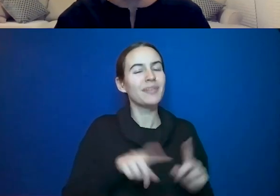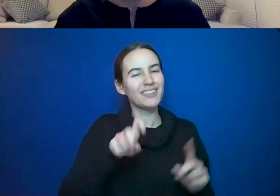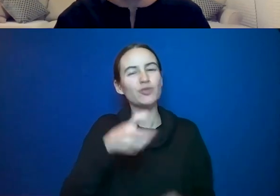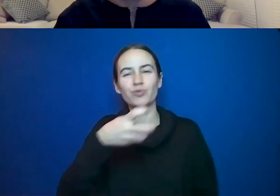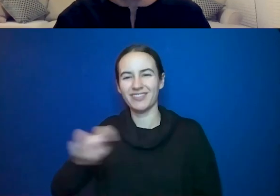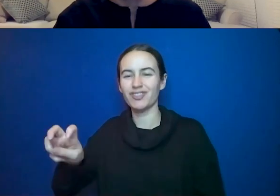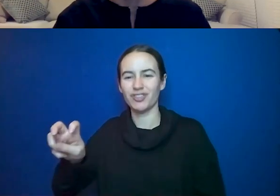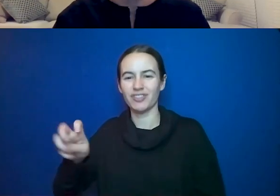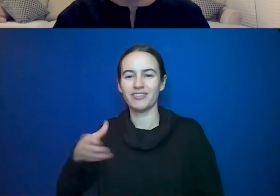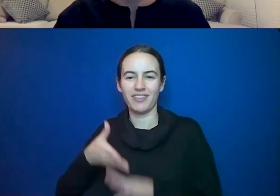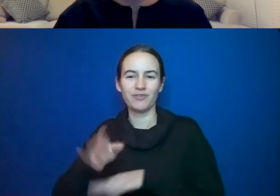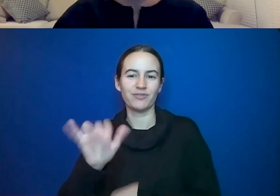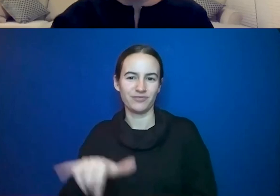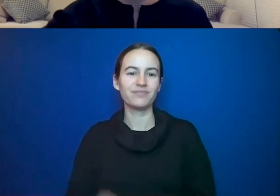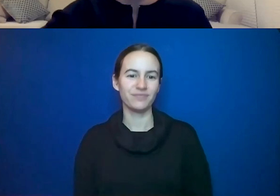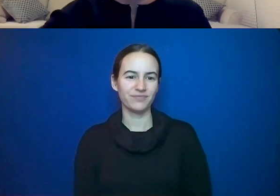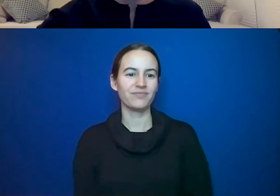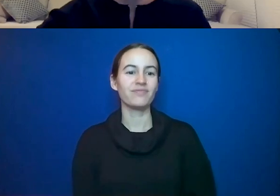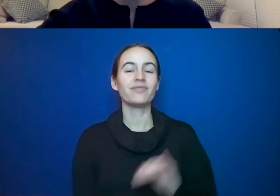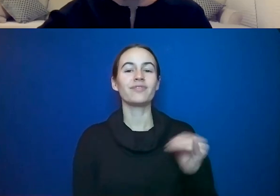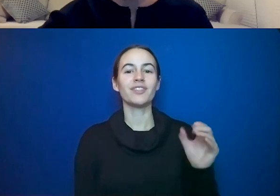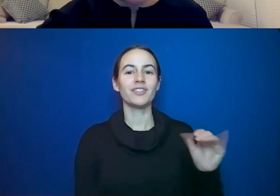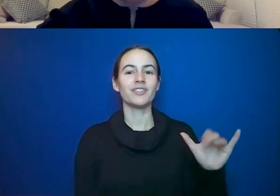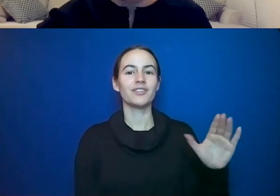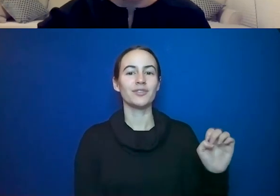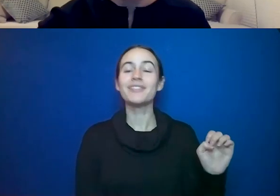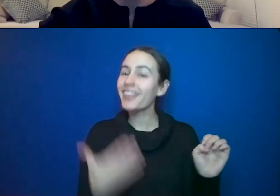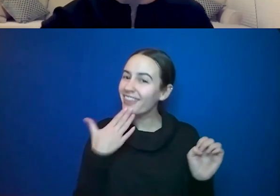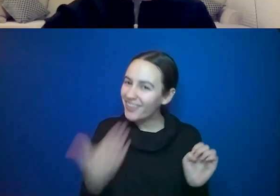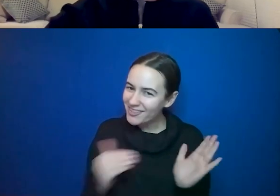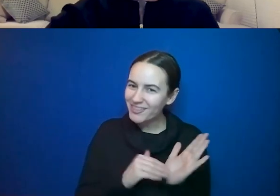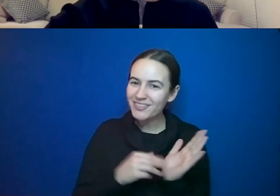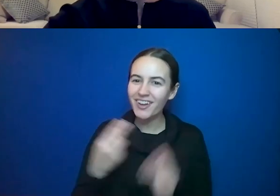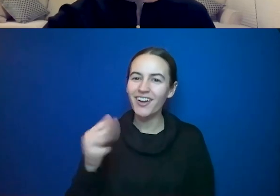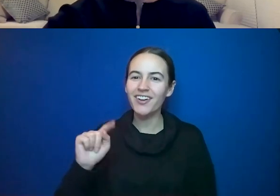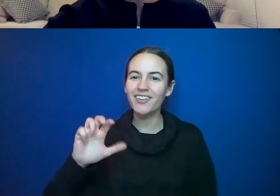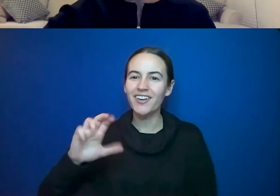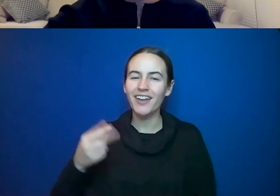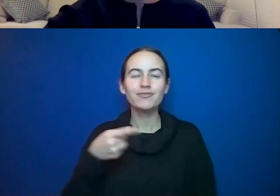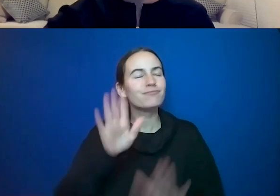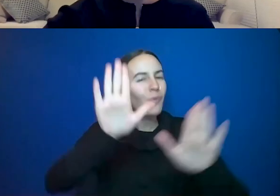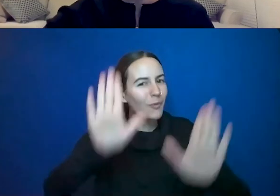Thank you, Dr. Hatch. You are fabulous. Now I'm going to turn the session back over to Dr.